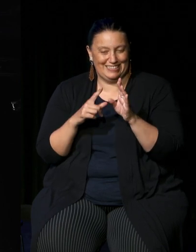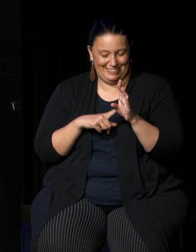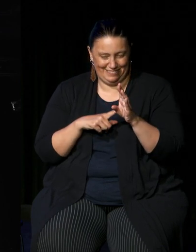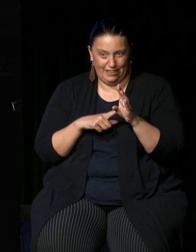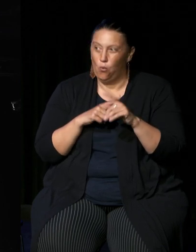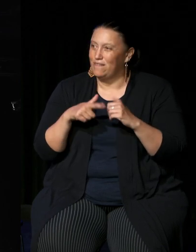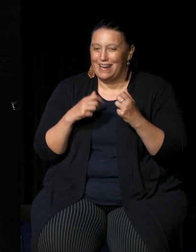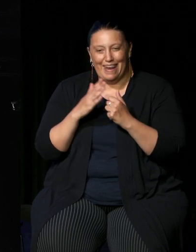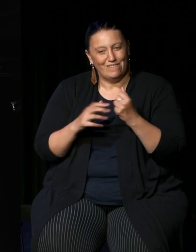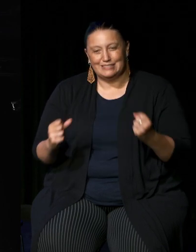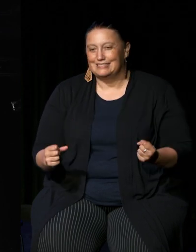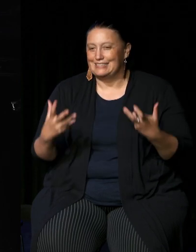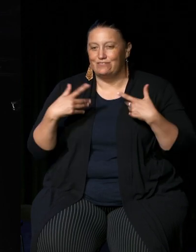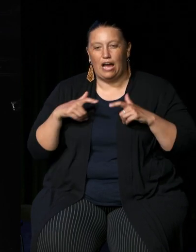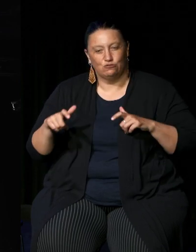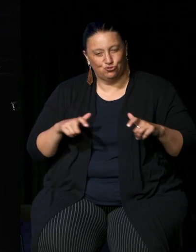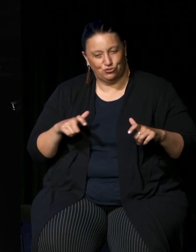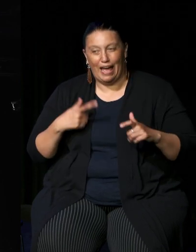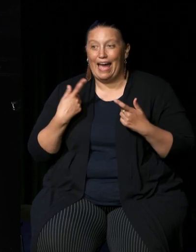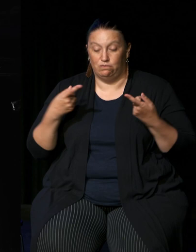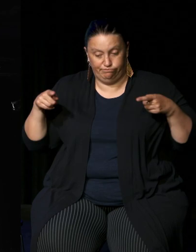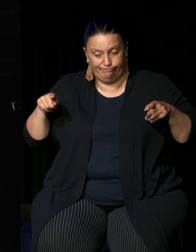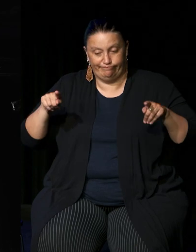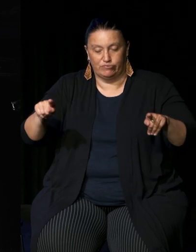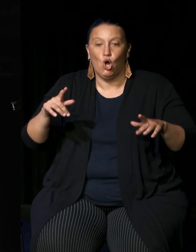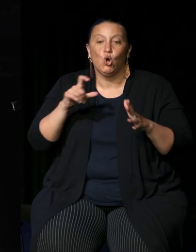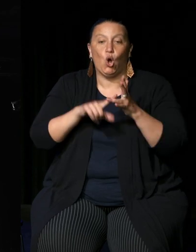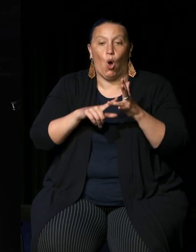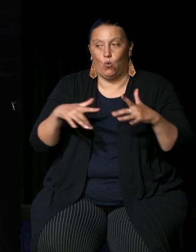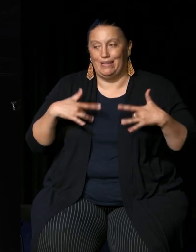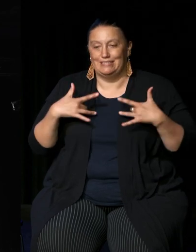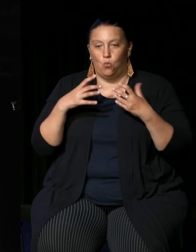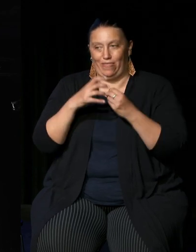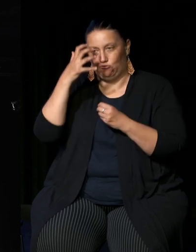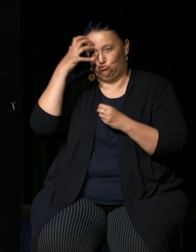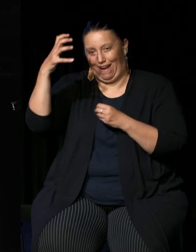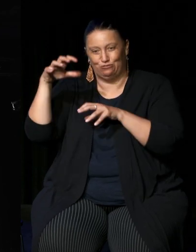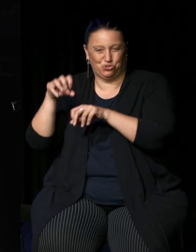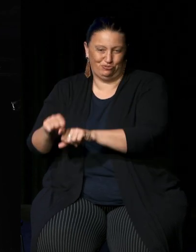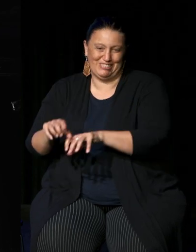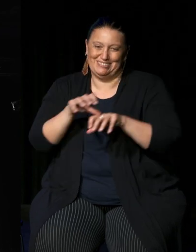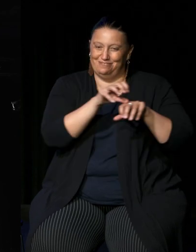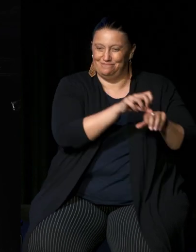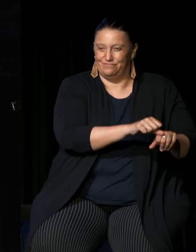coexists with the sovereignty of the crown how could it be otherwise that people possessed a land